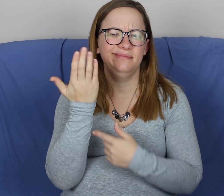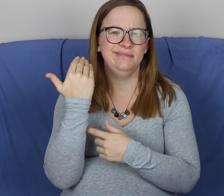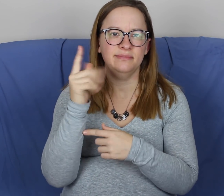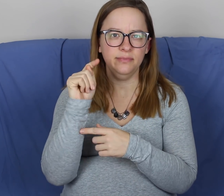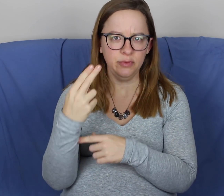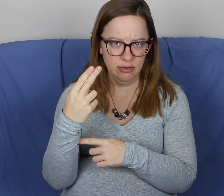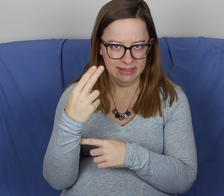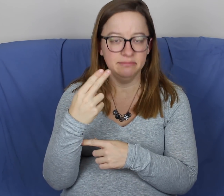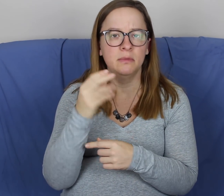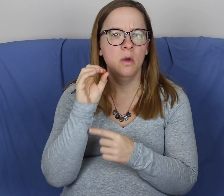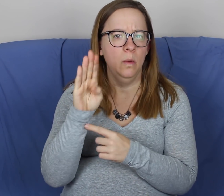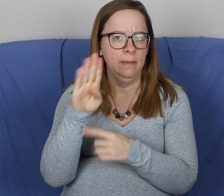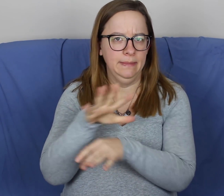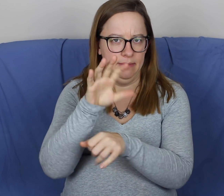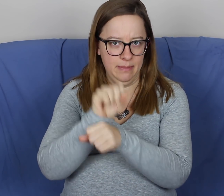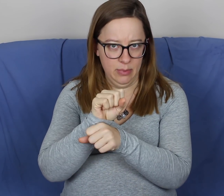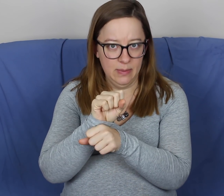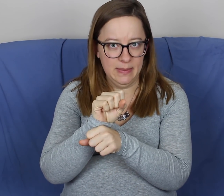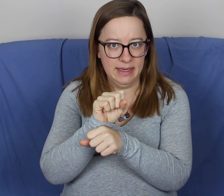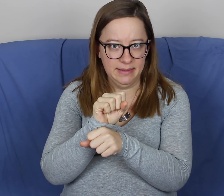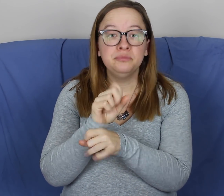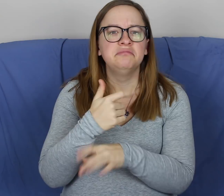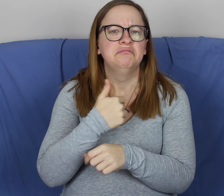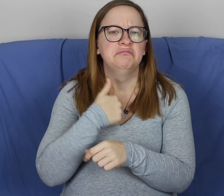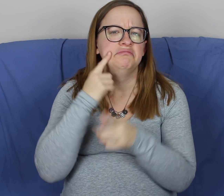So recently on Thursday I had my OB appointment.